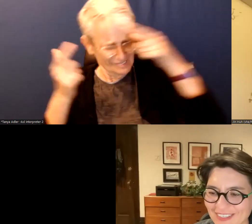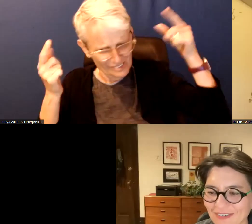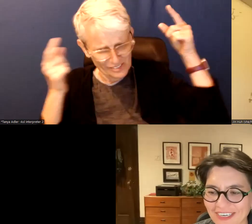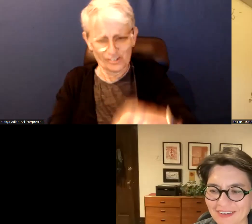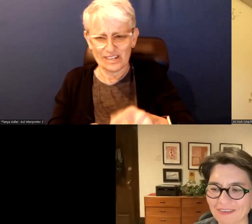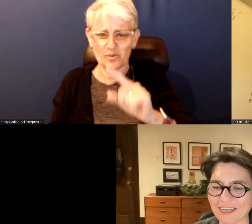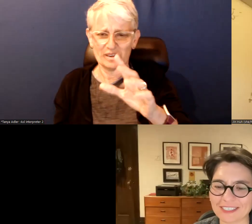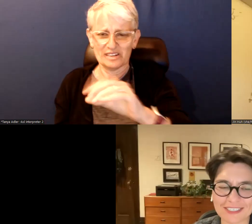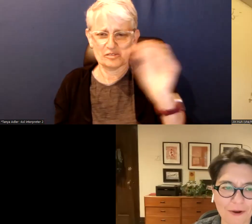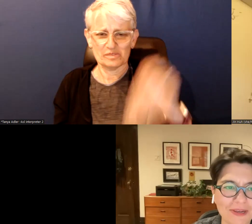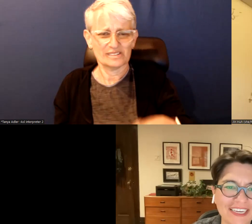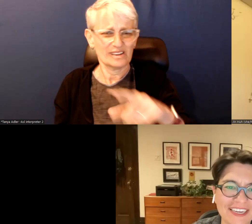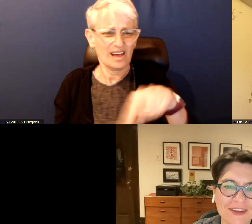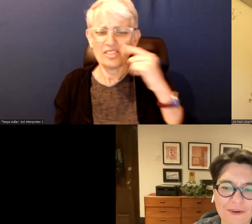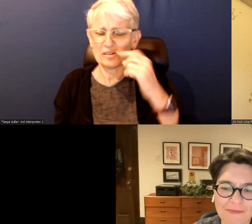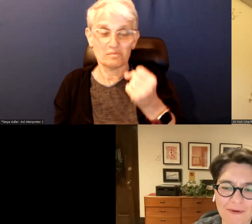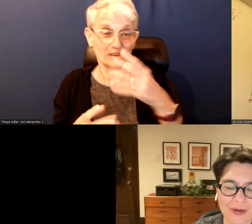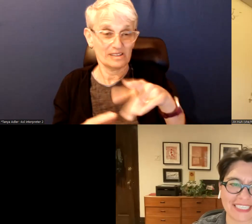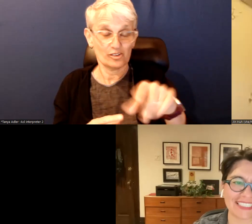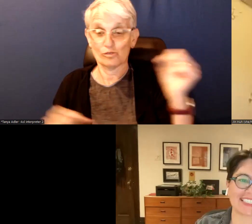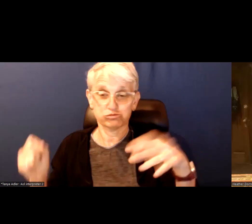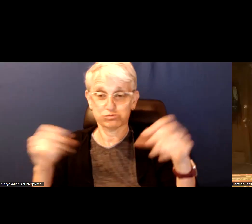I think that everyone has already raised so many great points.